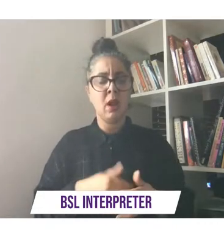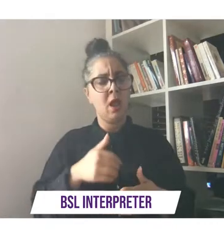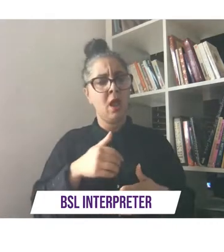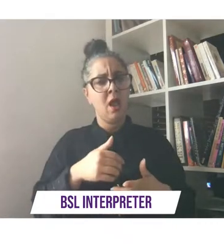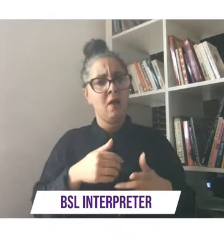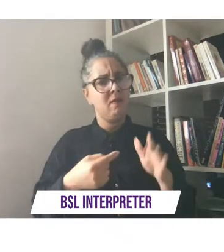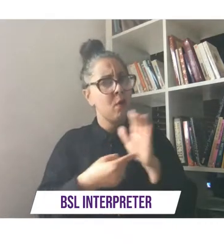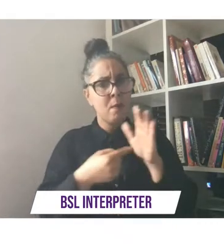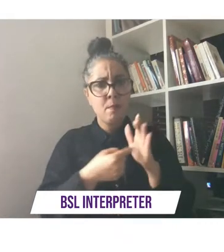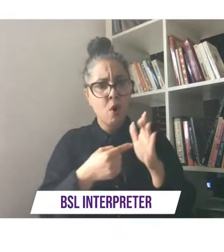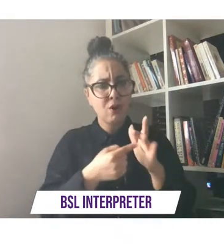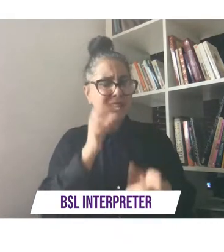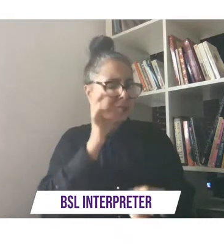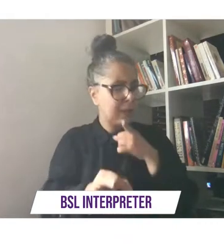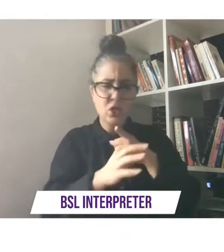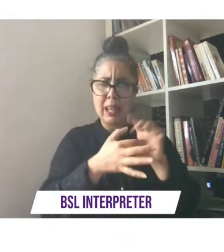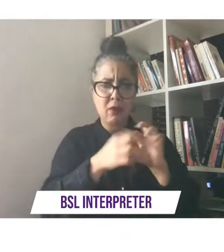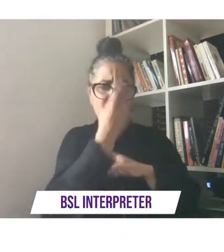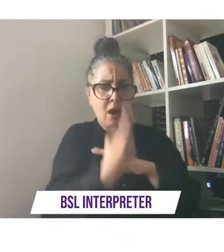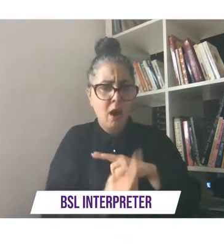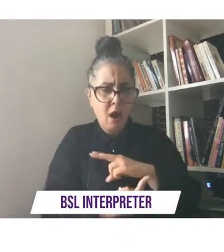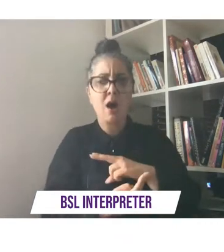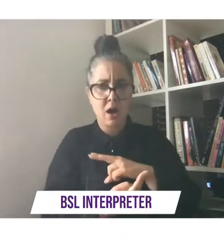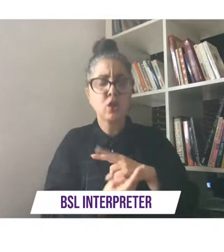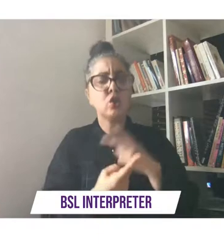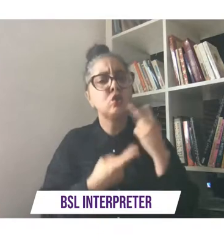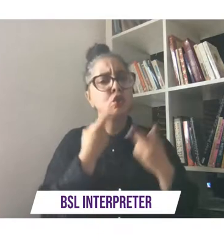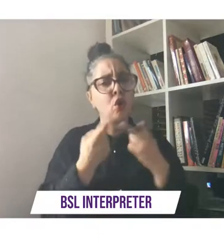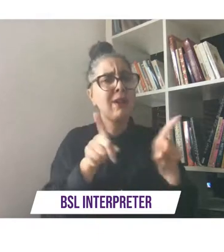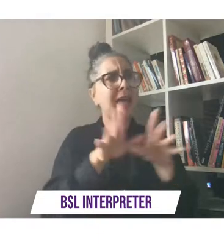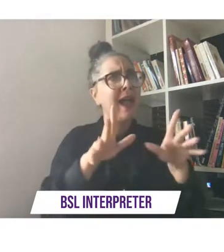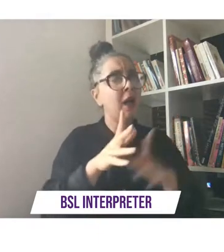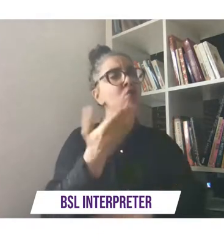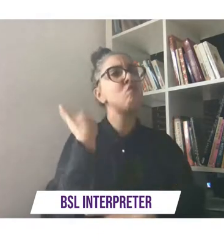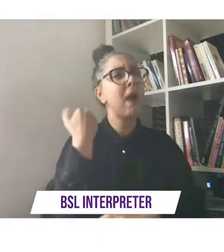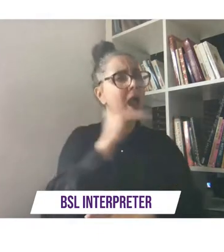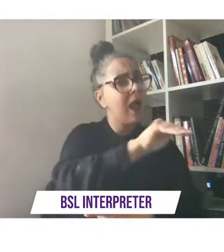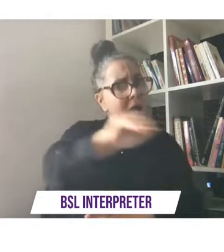and um this song is kind of just to remind us that sometimes you have to go against the grain